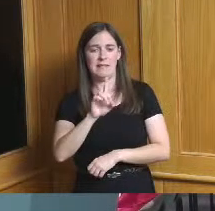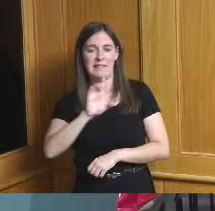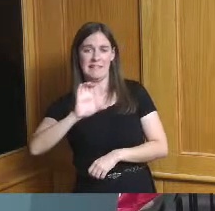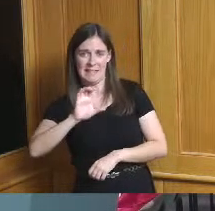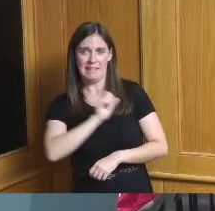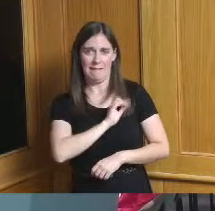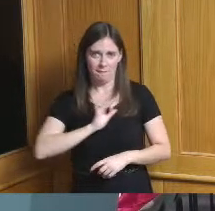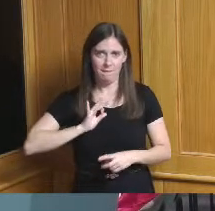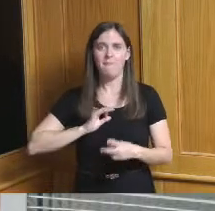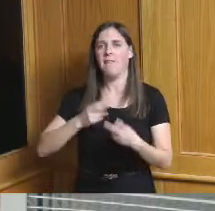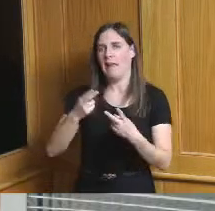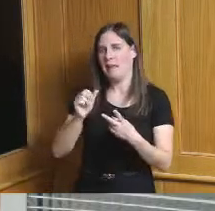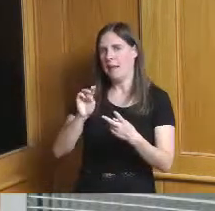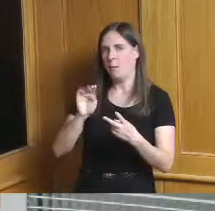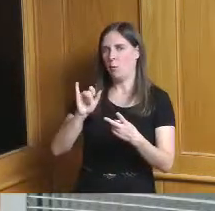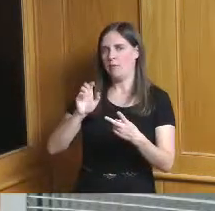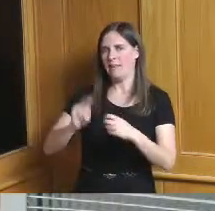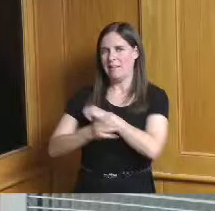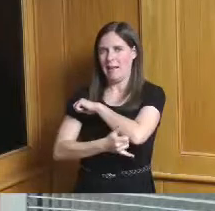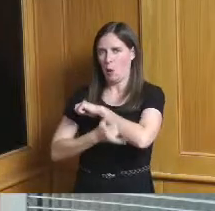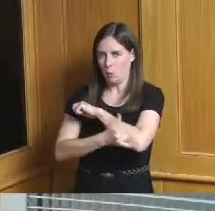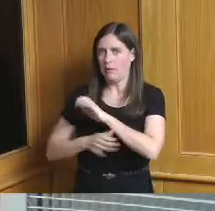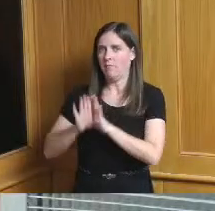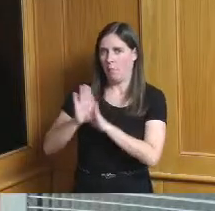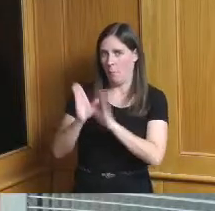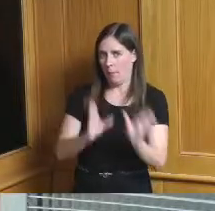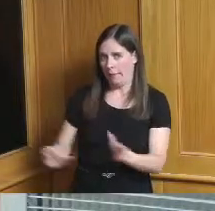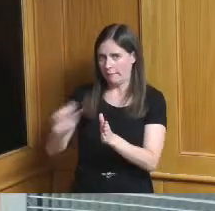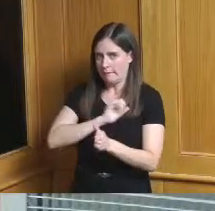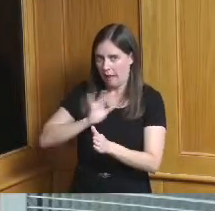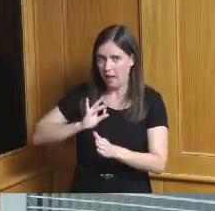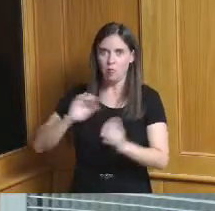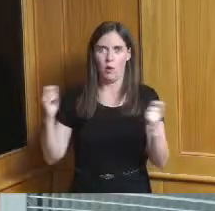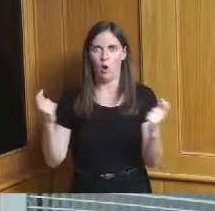County planning and development staff we all worked on this together and I'm driving right